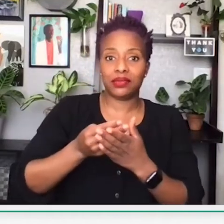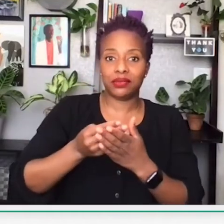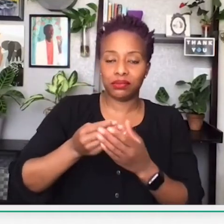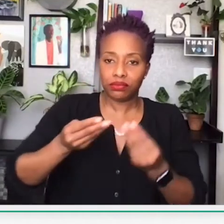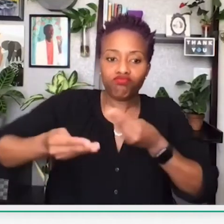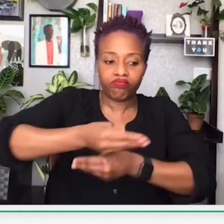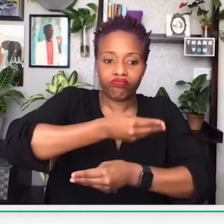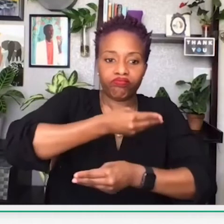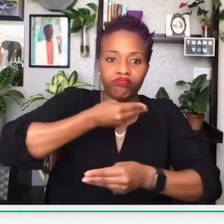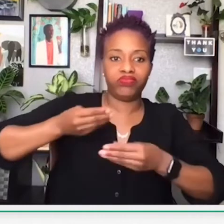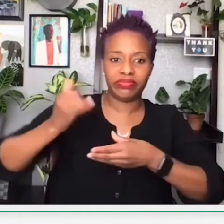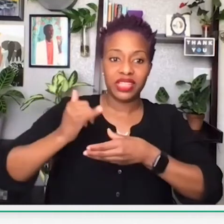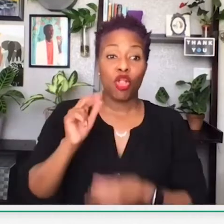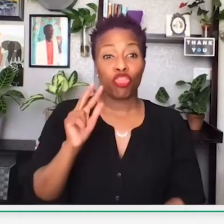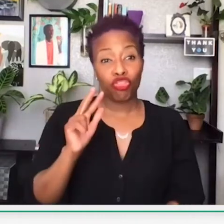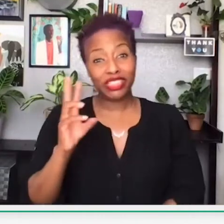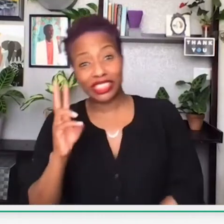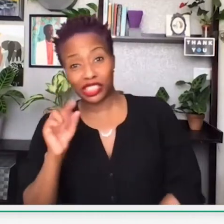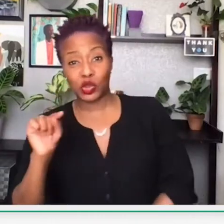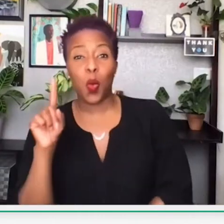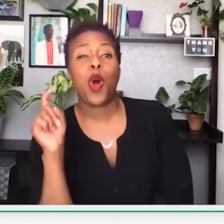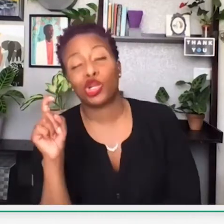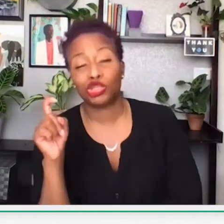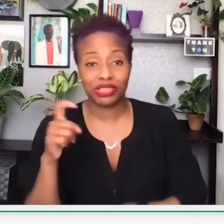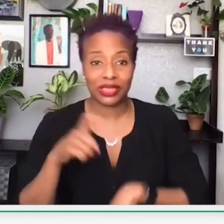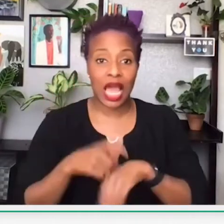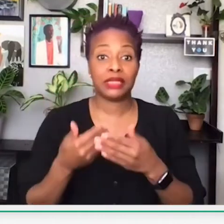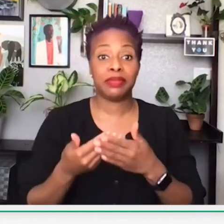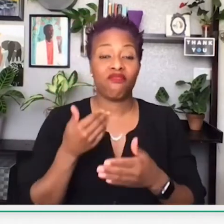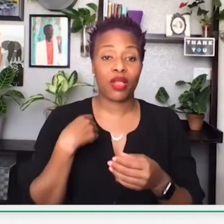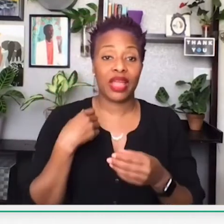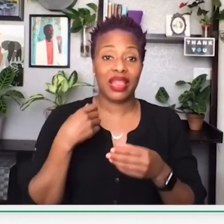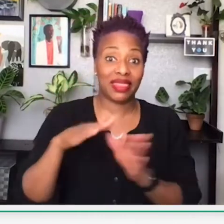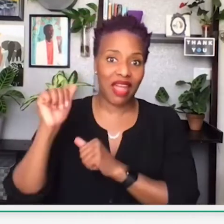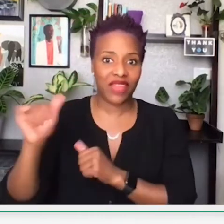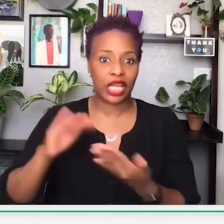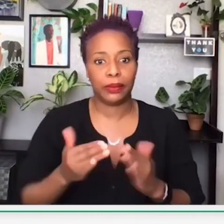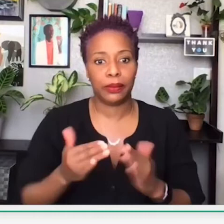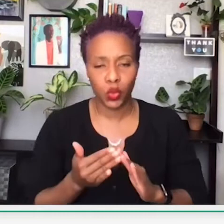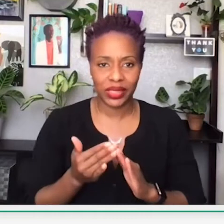currency stayed within that community, and it would circulate between 36-100 times before